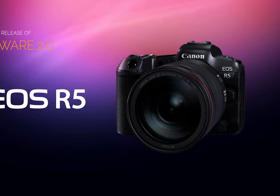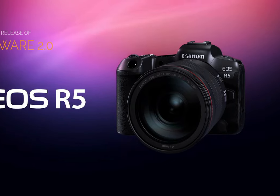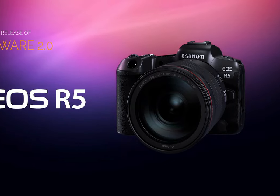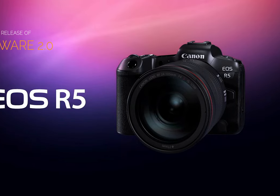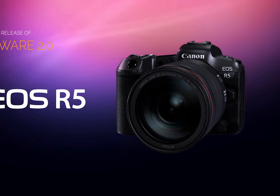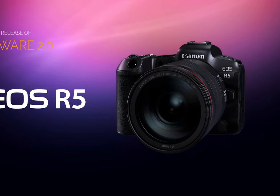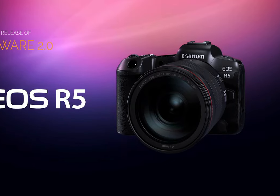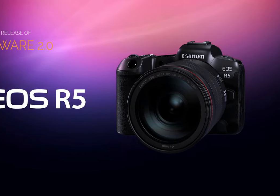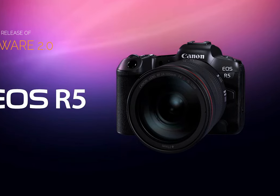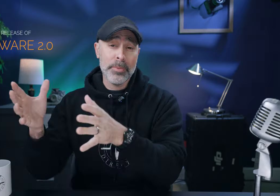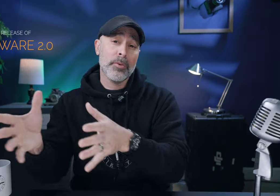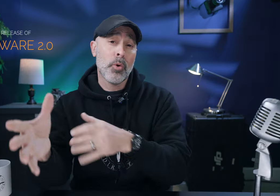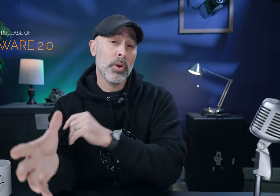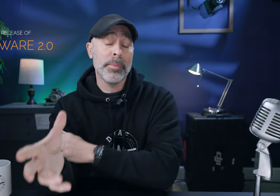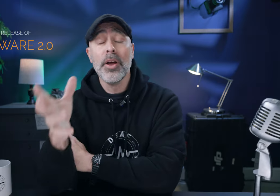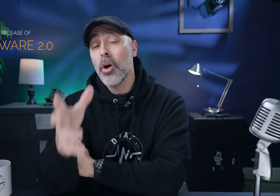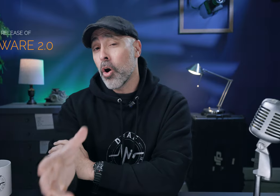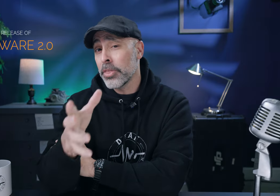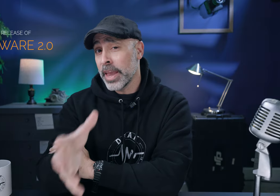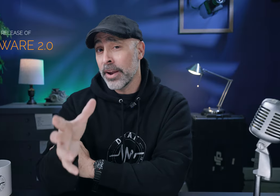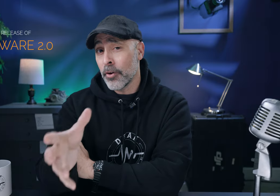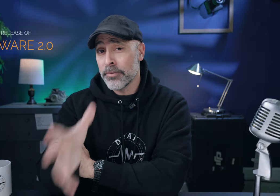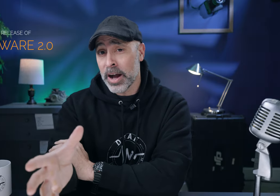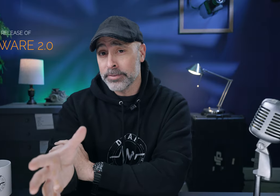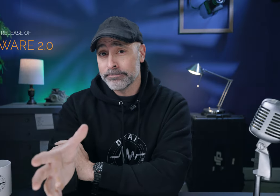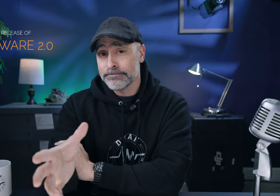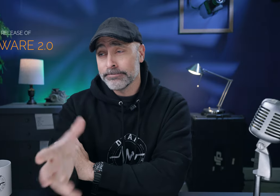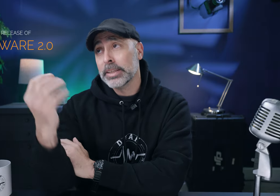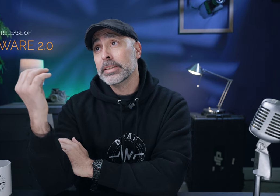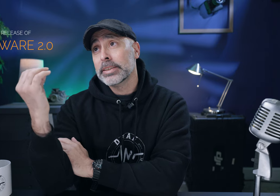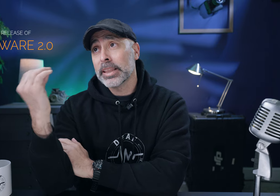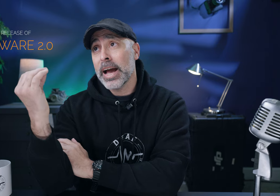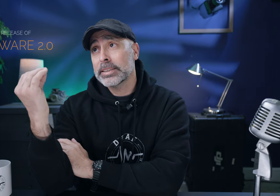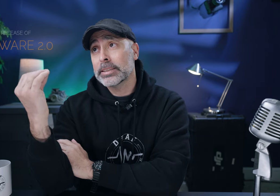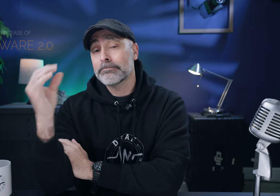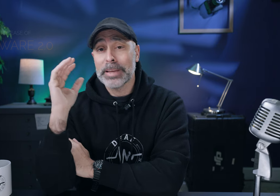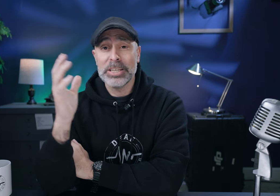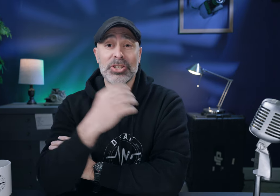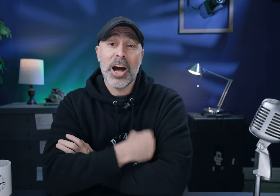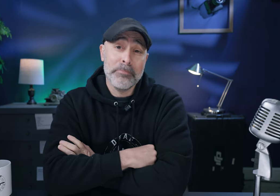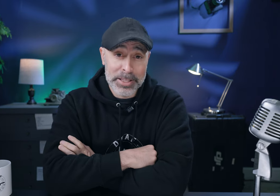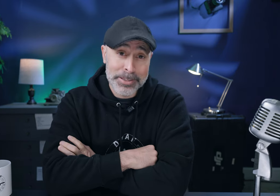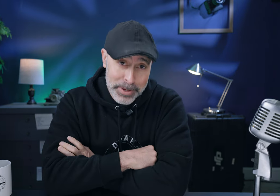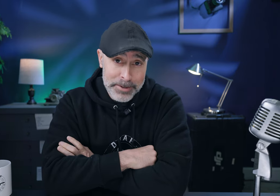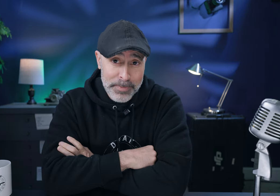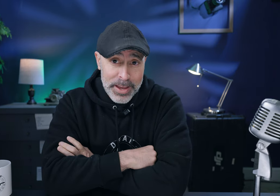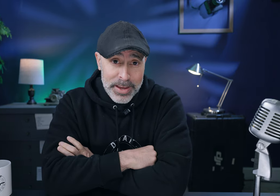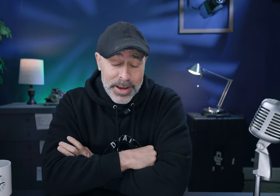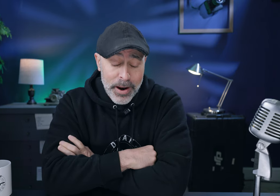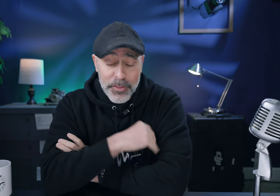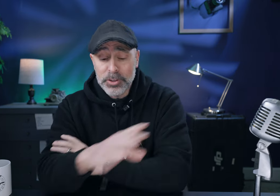the outdated and pointless 30 record limit on the Canon R5 alas it is not meant to be now for those